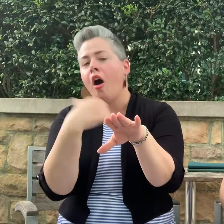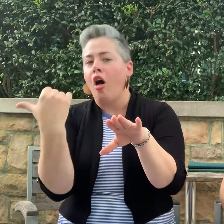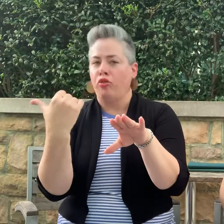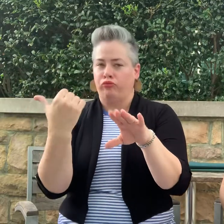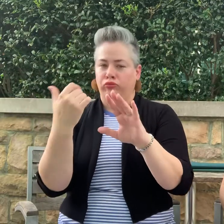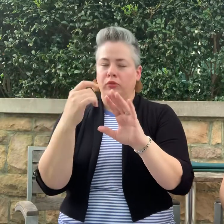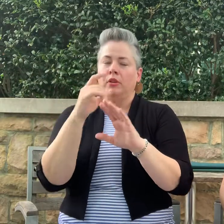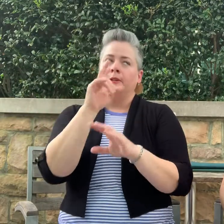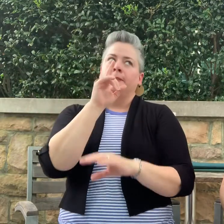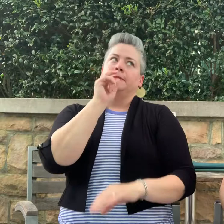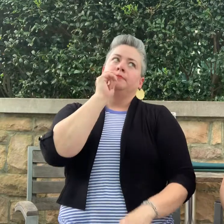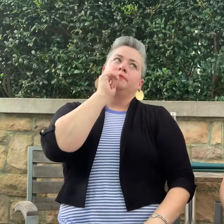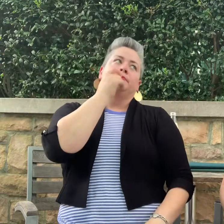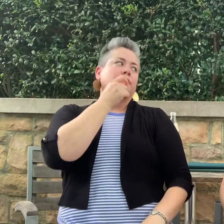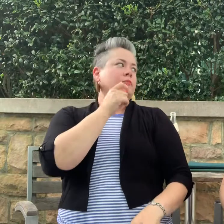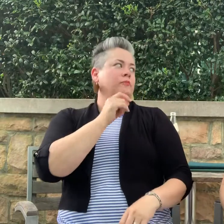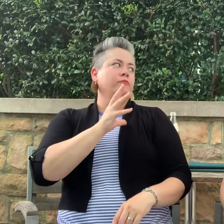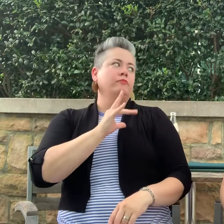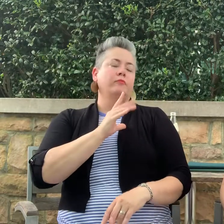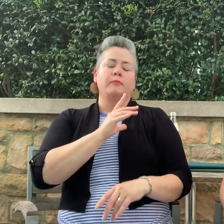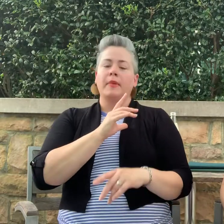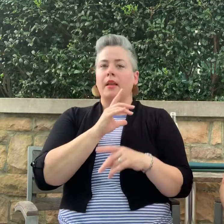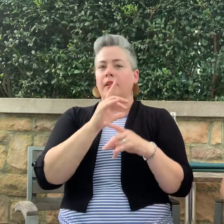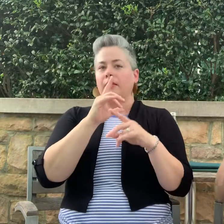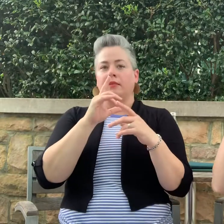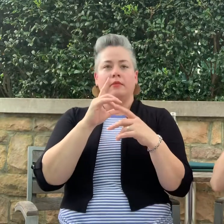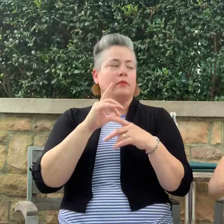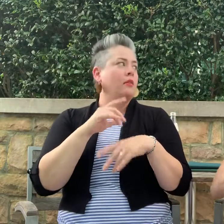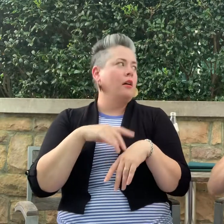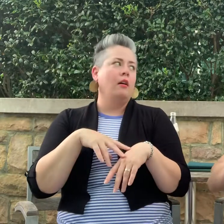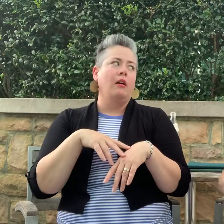Luckily we drove on the other Ring. Oh my! Beautiful!